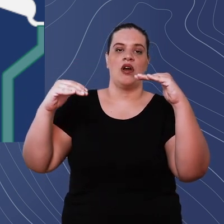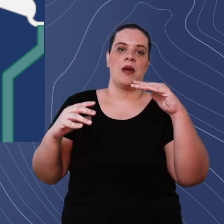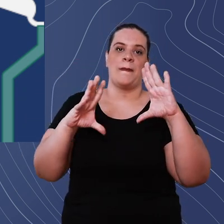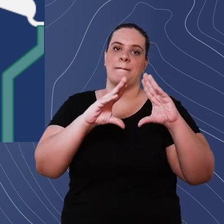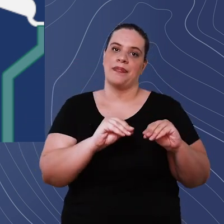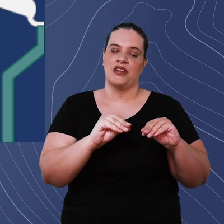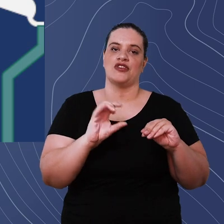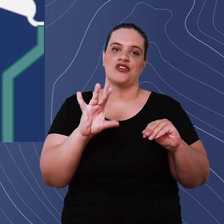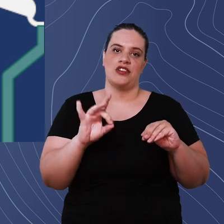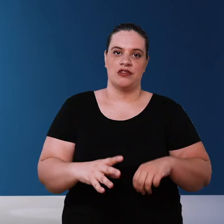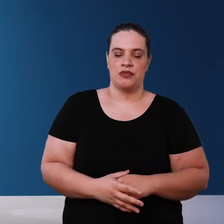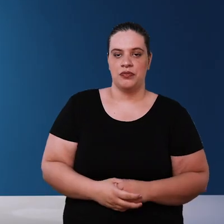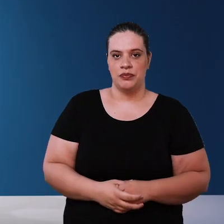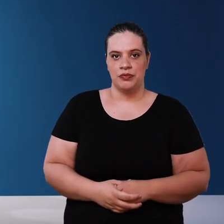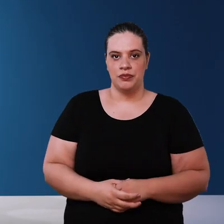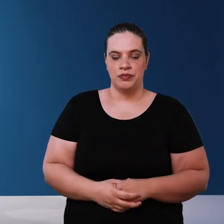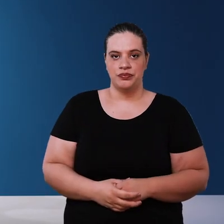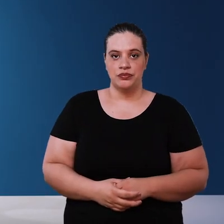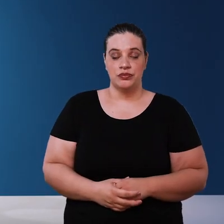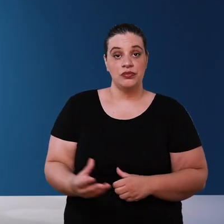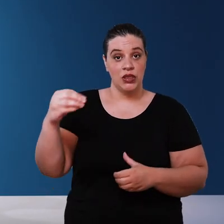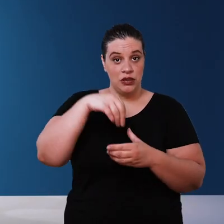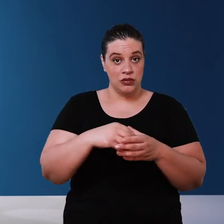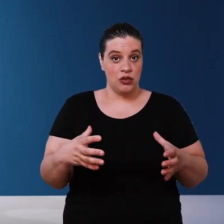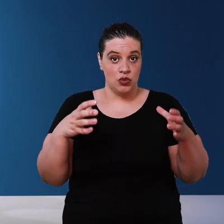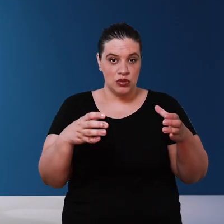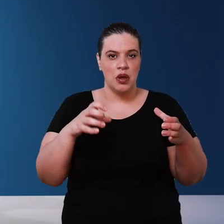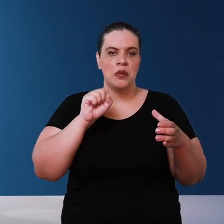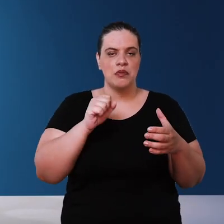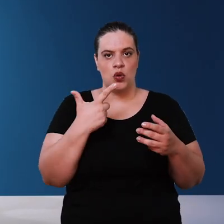when it turns off by itself inside this external one we can have another device